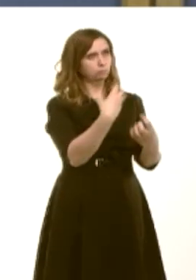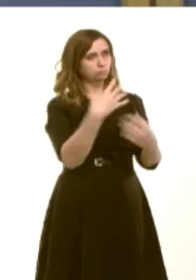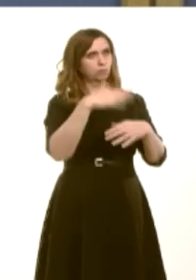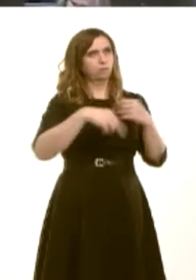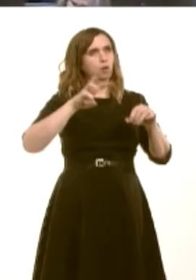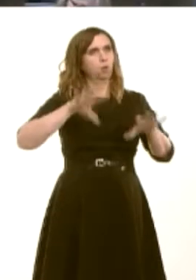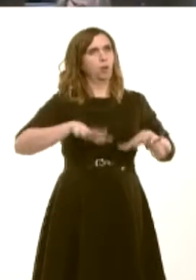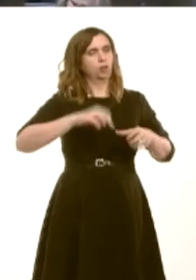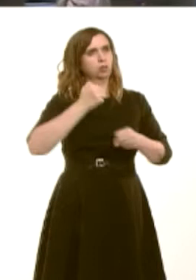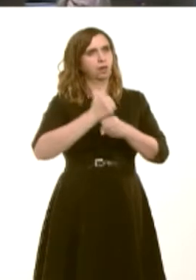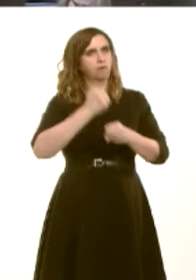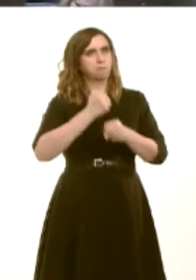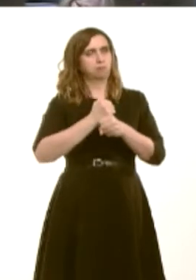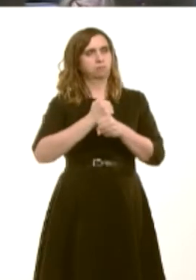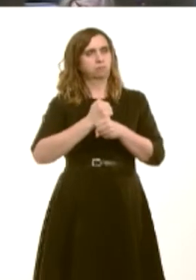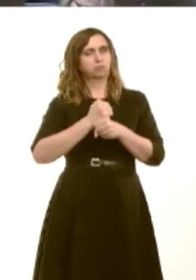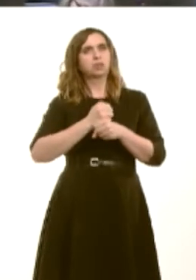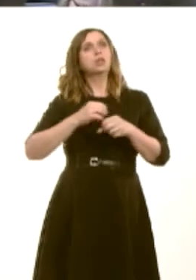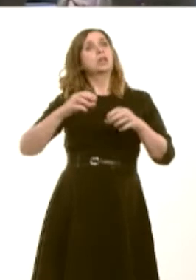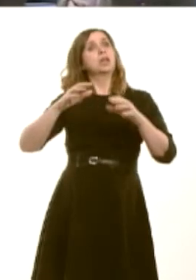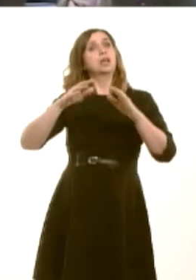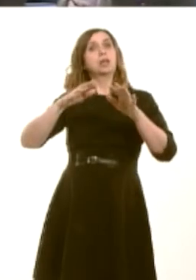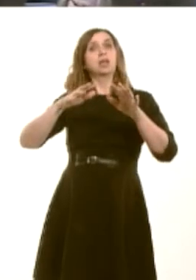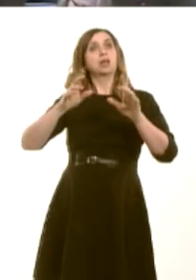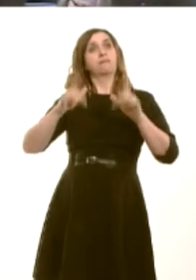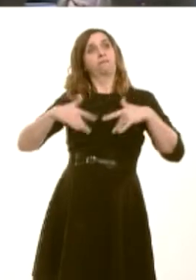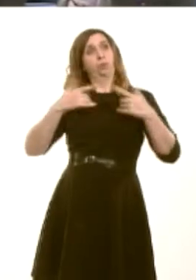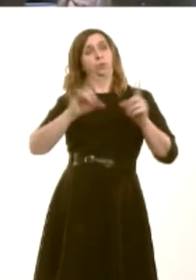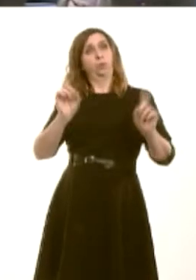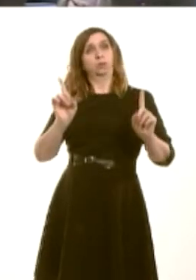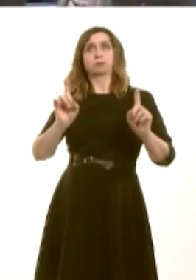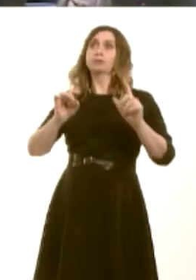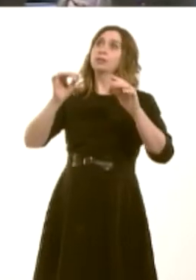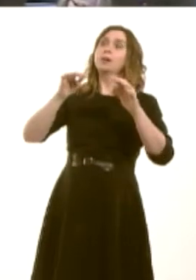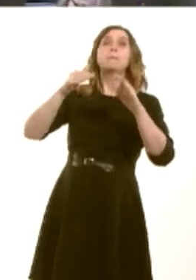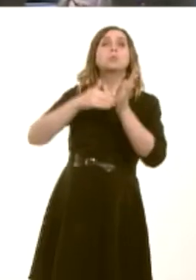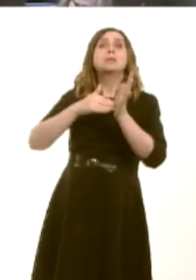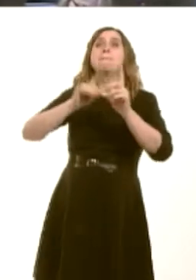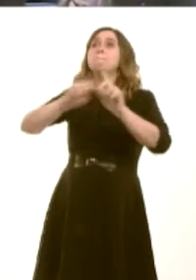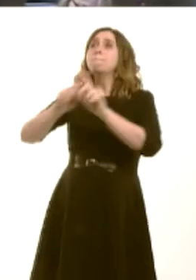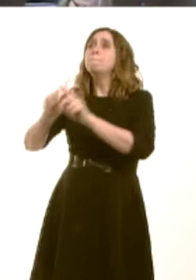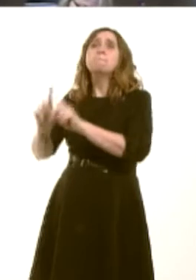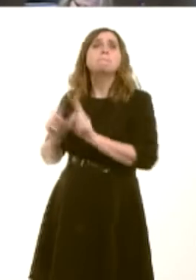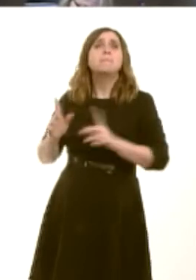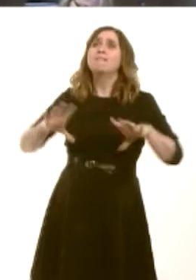mynediad am ddim i safleoedd Amgueddfeydd Cenedlaethol Cymru? OAQ(4)2176(FM) Carwyn Jones: Yes, of course. The programme for government commits us to the policy of